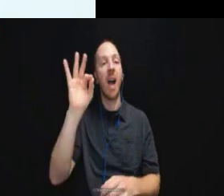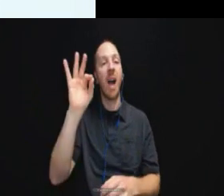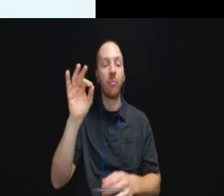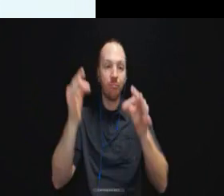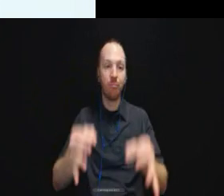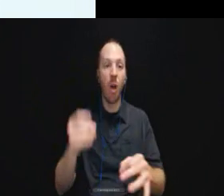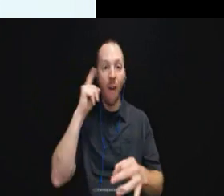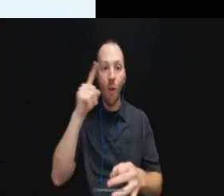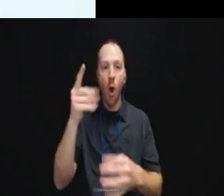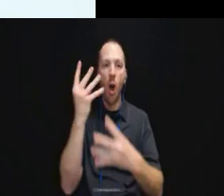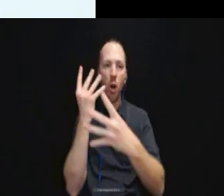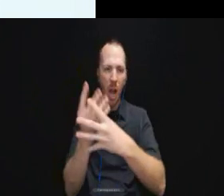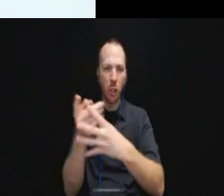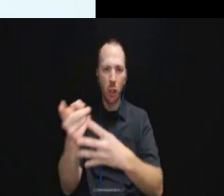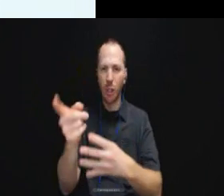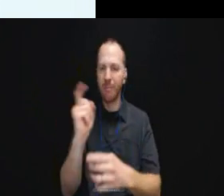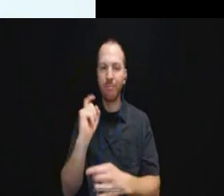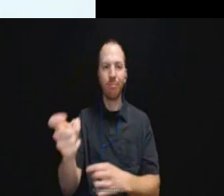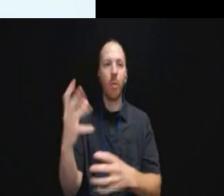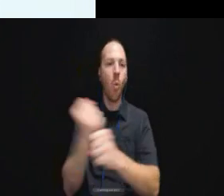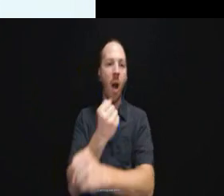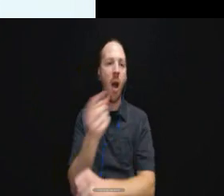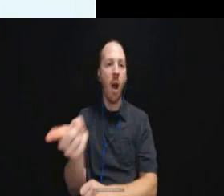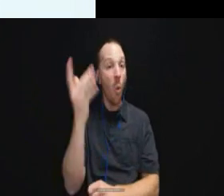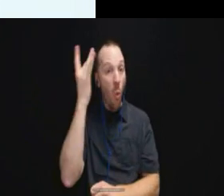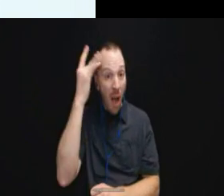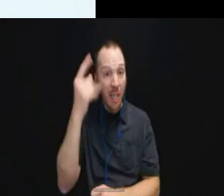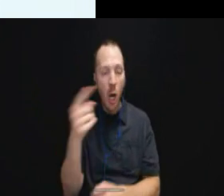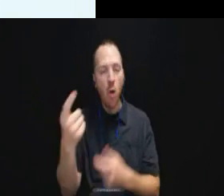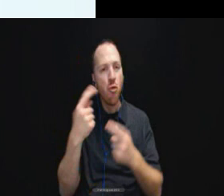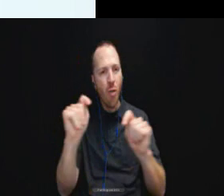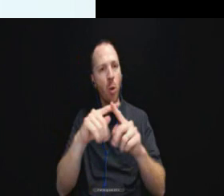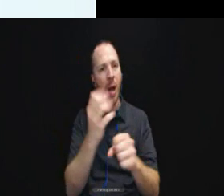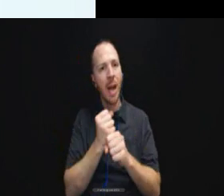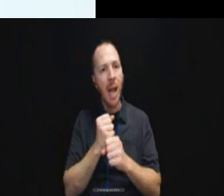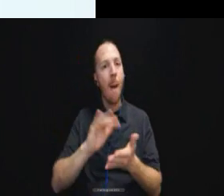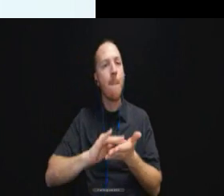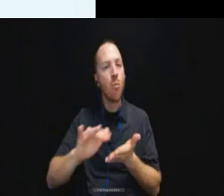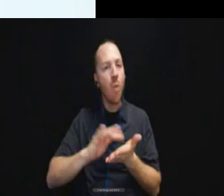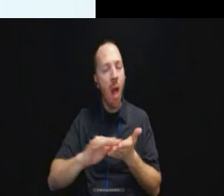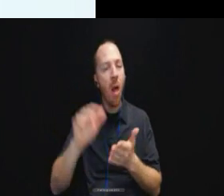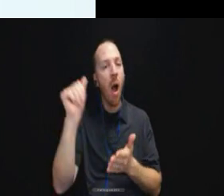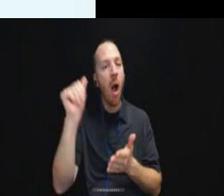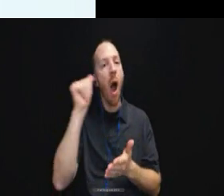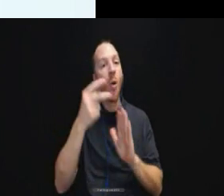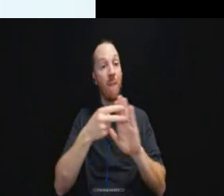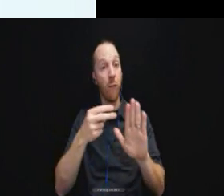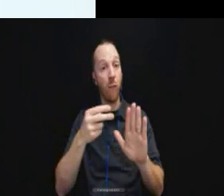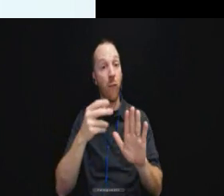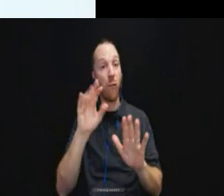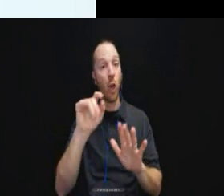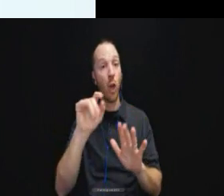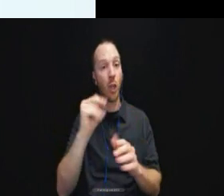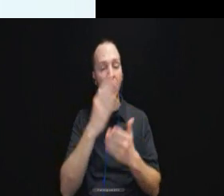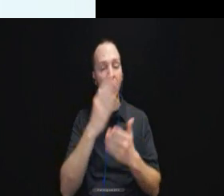the reason why is that they said they tried to get Braille and audio versions of some of these resources and they were not available.